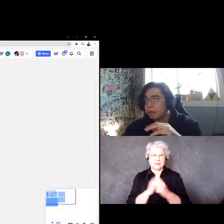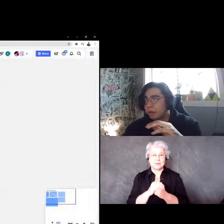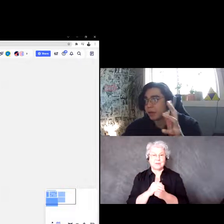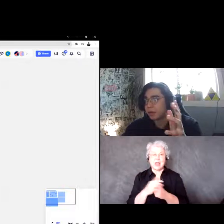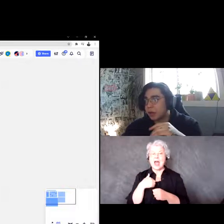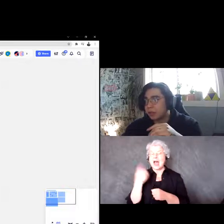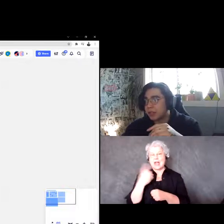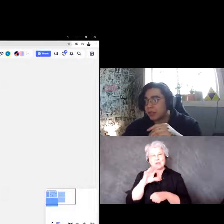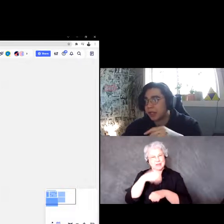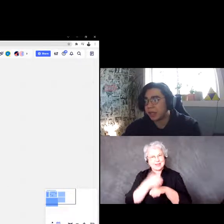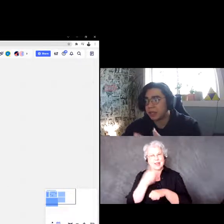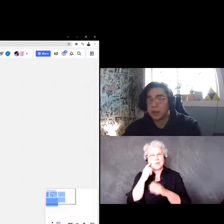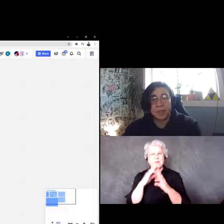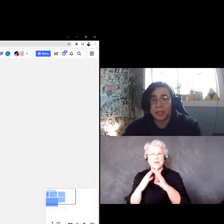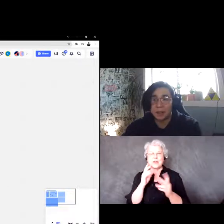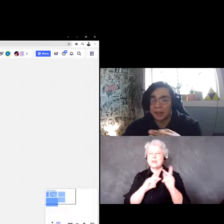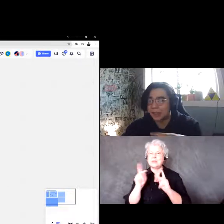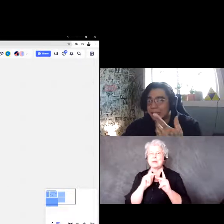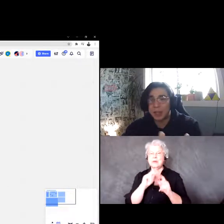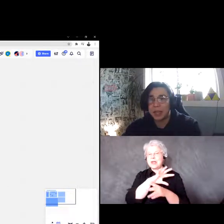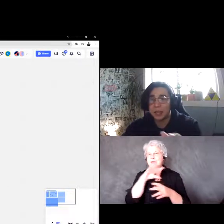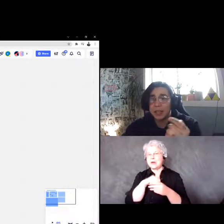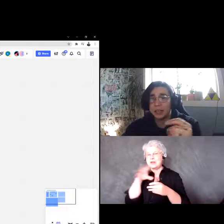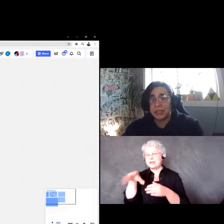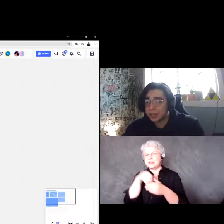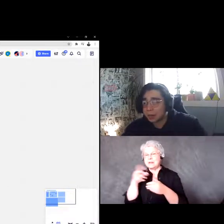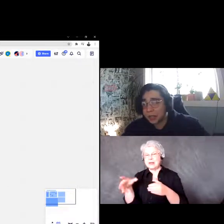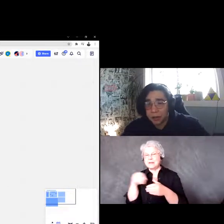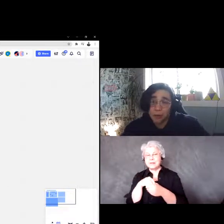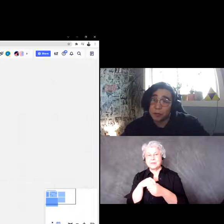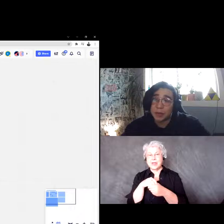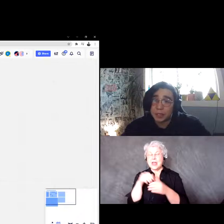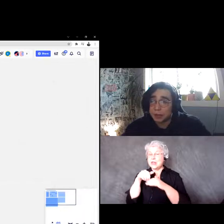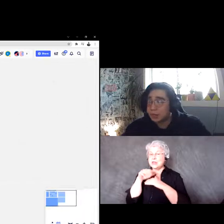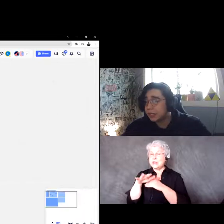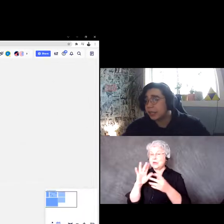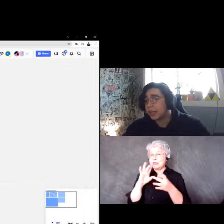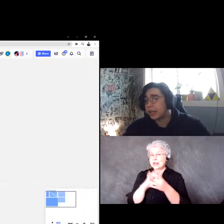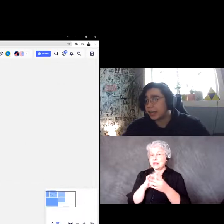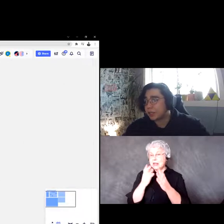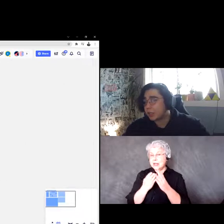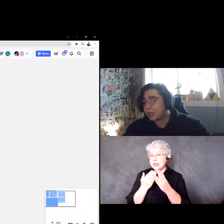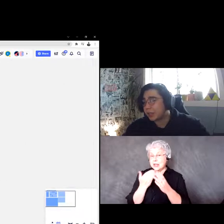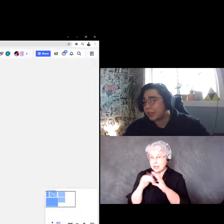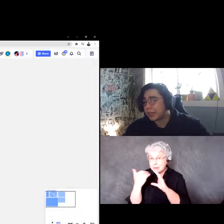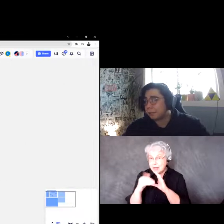for people to go participate and you can always send the link in e-mail, you can send them the link over Facebook, and they can jump in at any time.